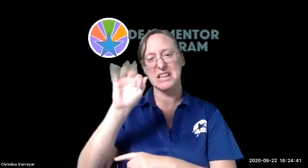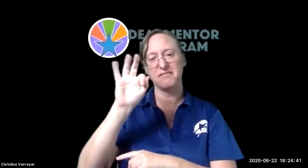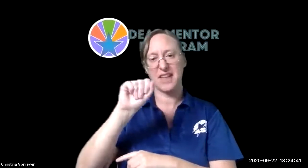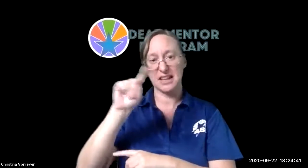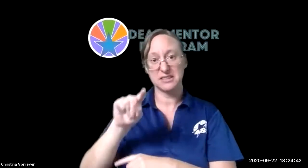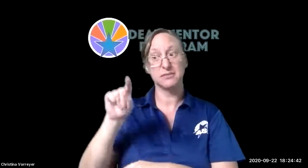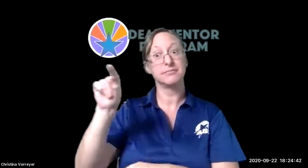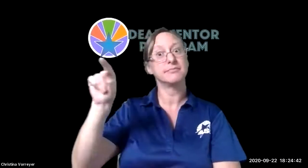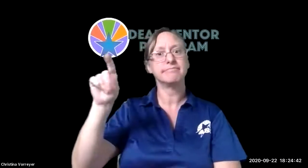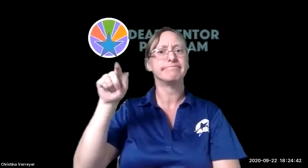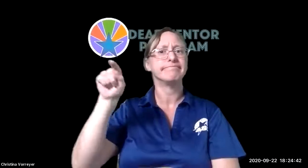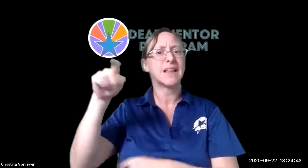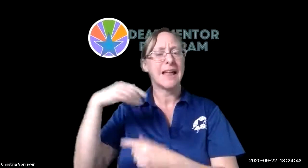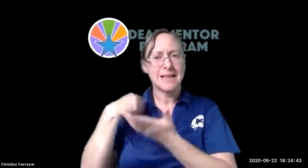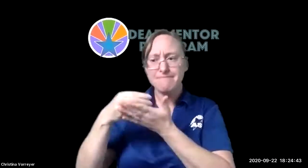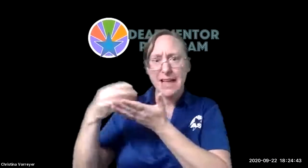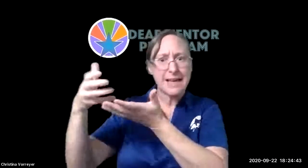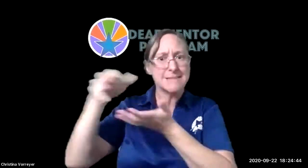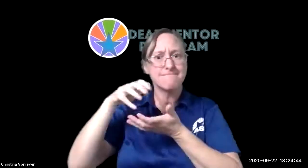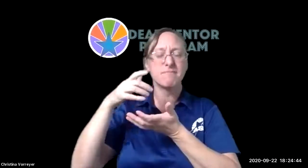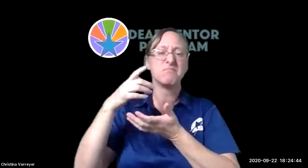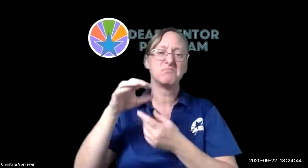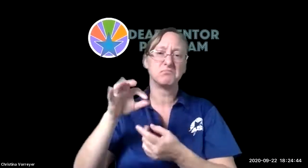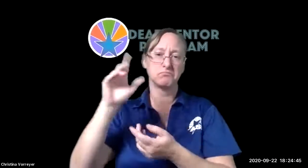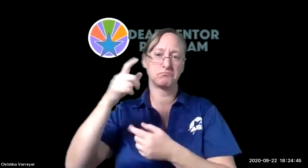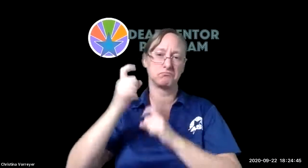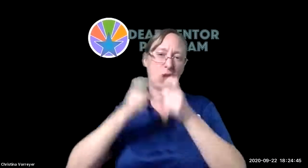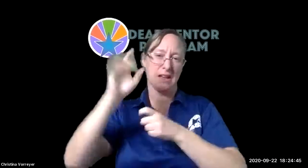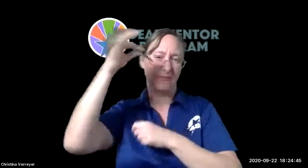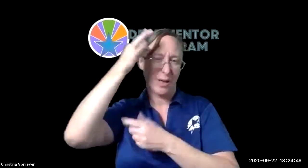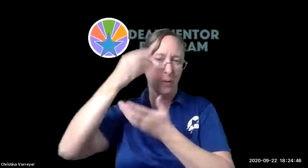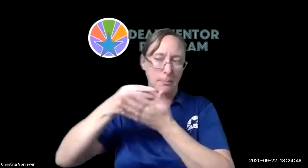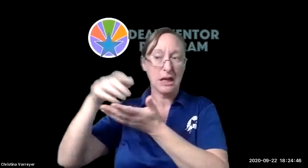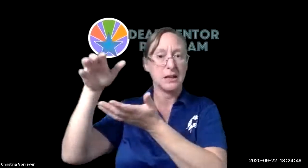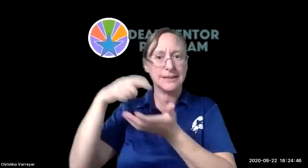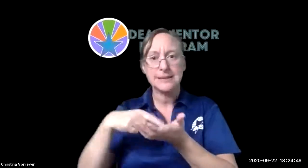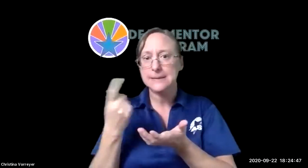arizona with their partnership with eop they